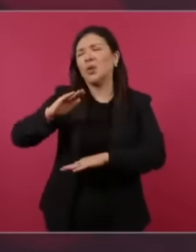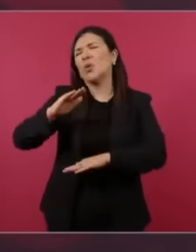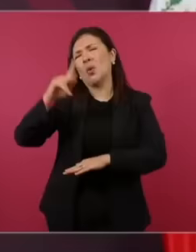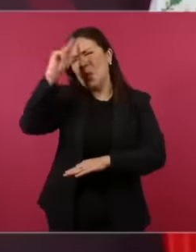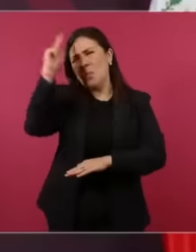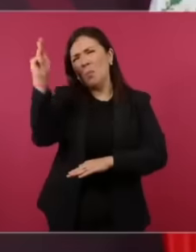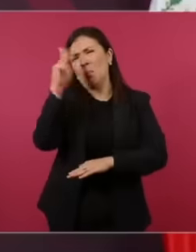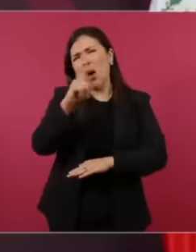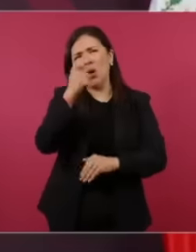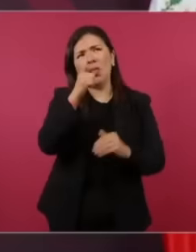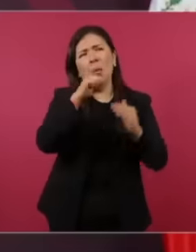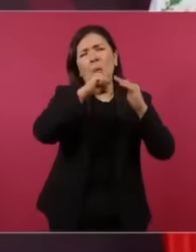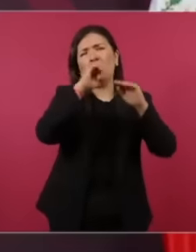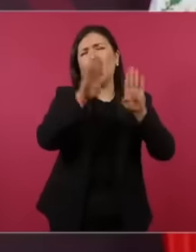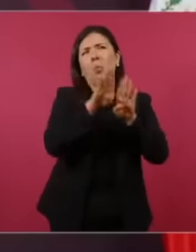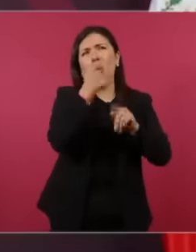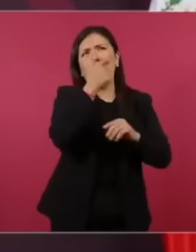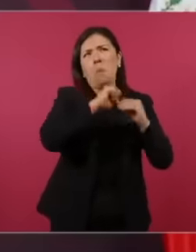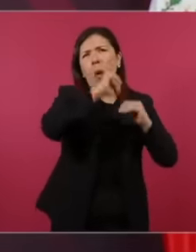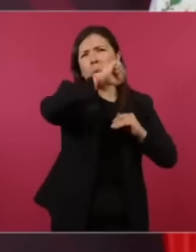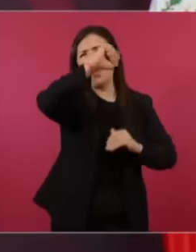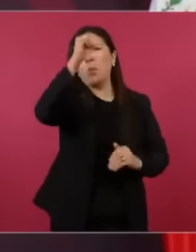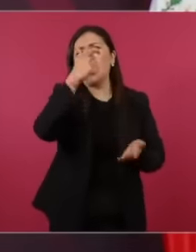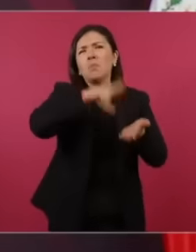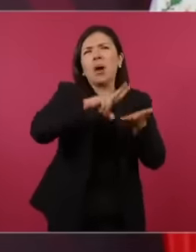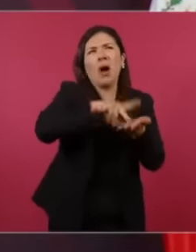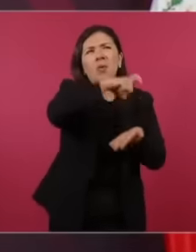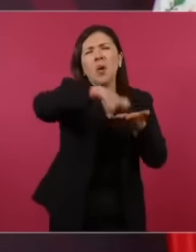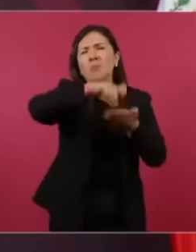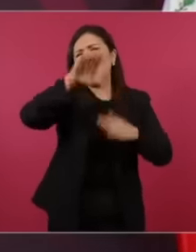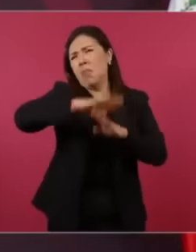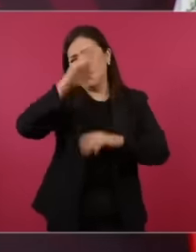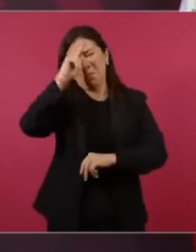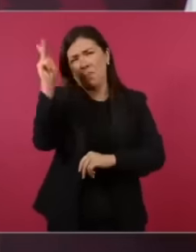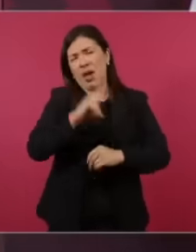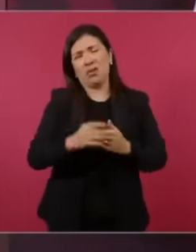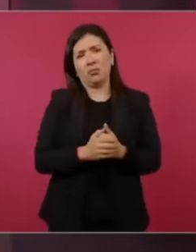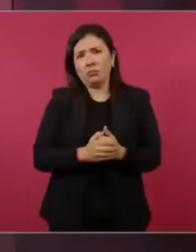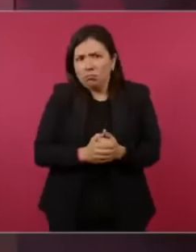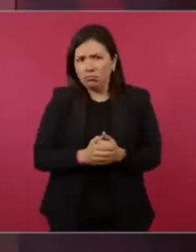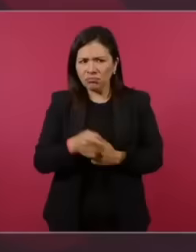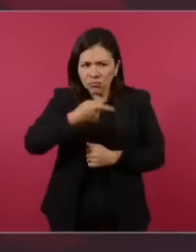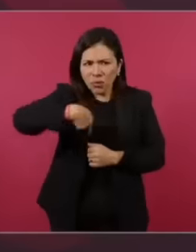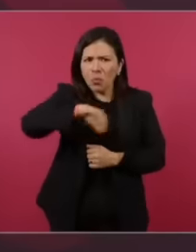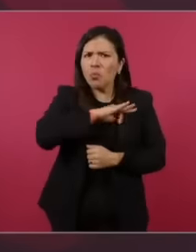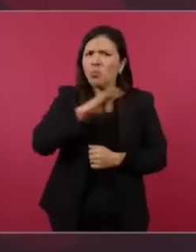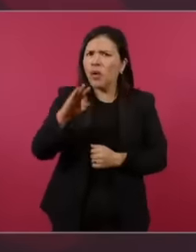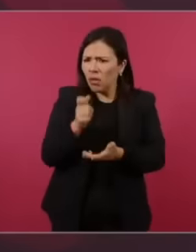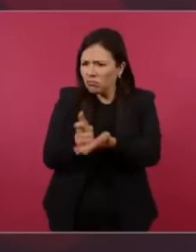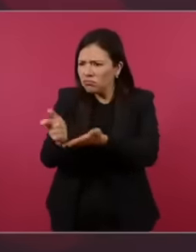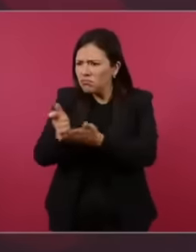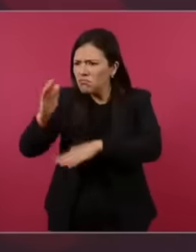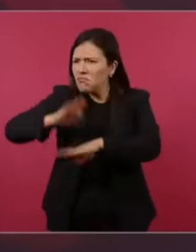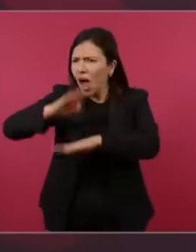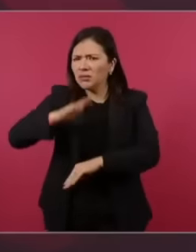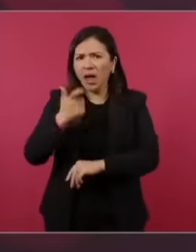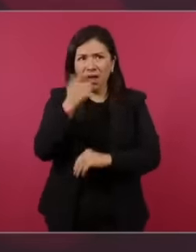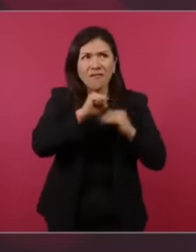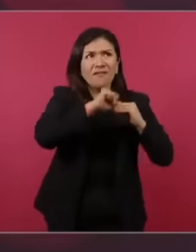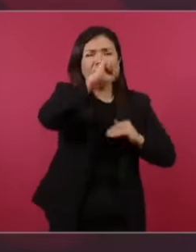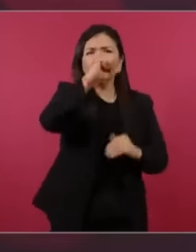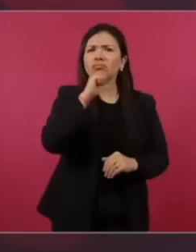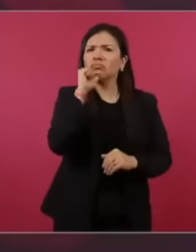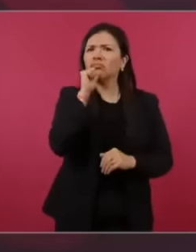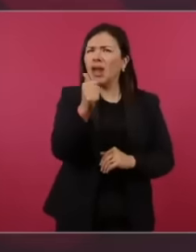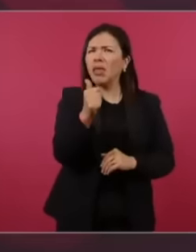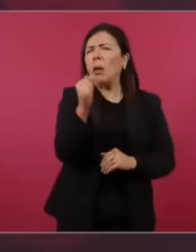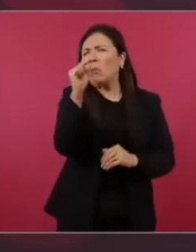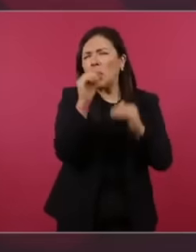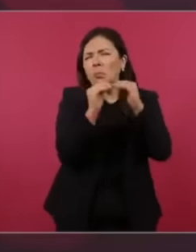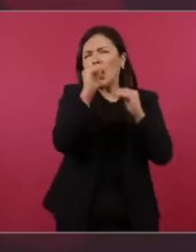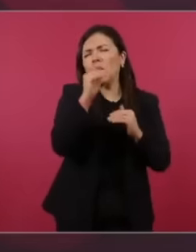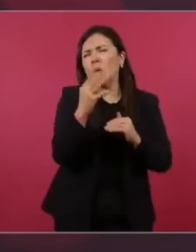did we do, we increased the salary, there was no inflation. Have an inflation of 4.6